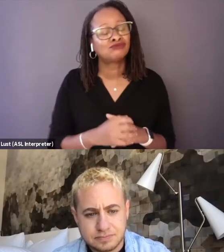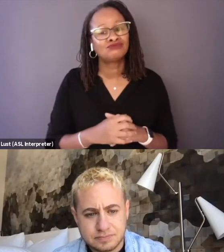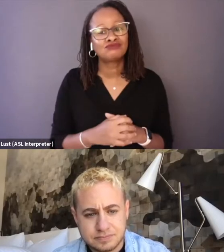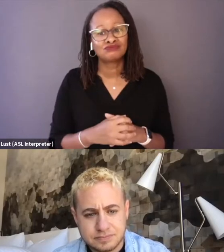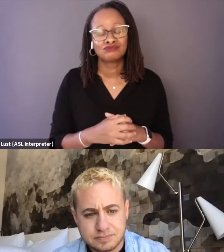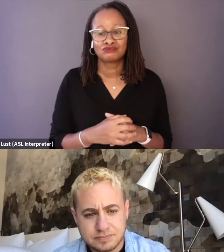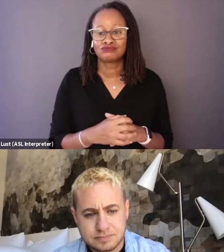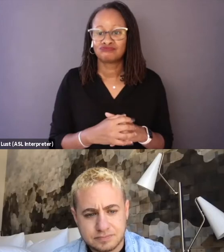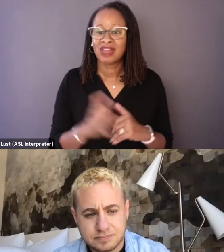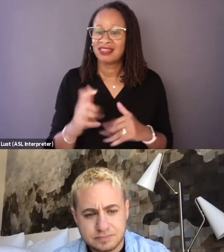this narrative for our community